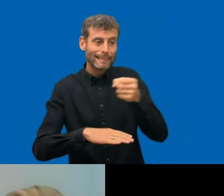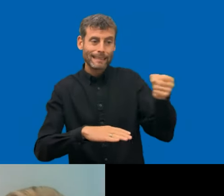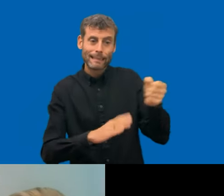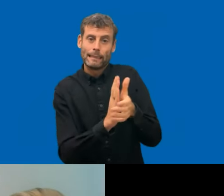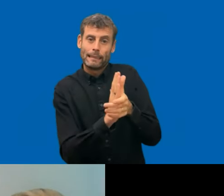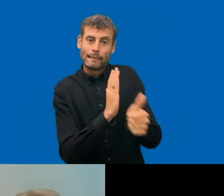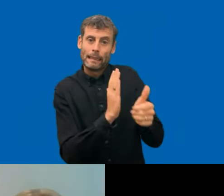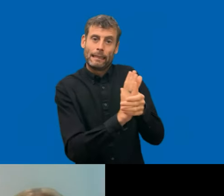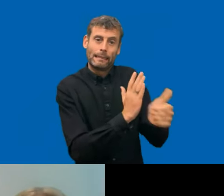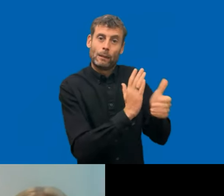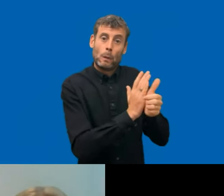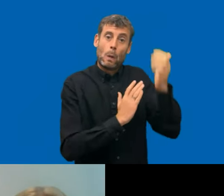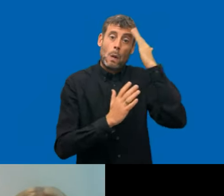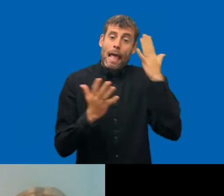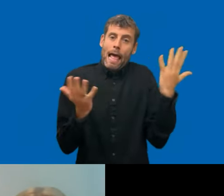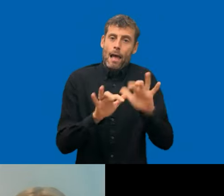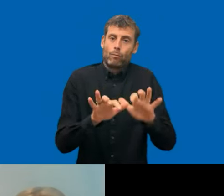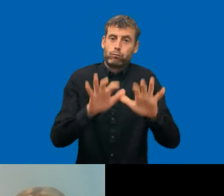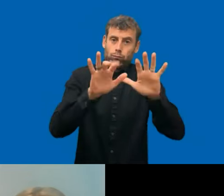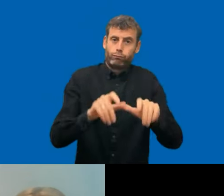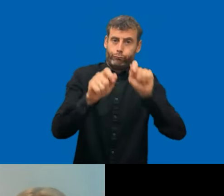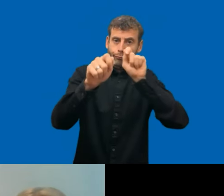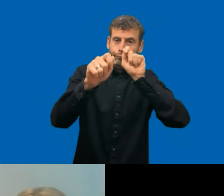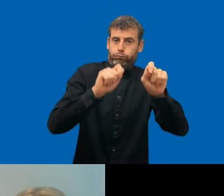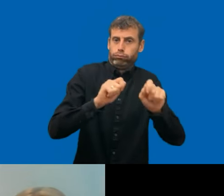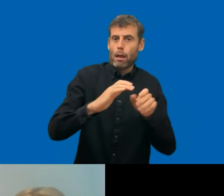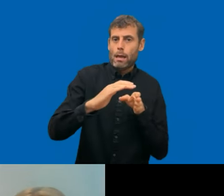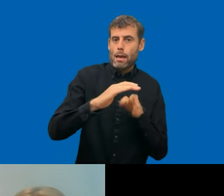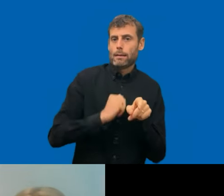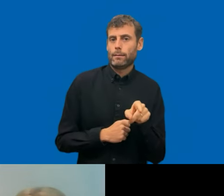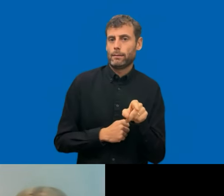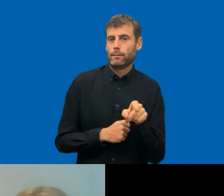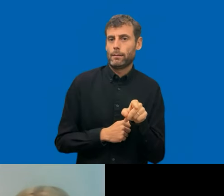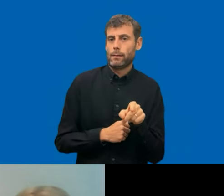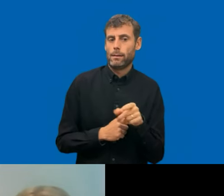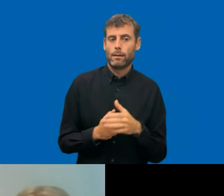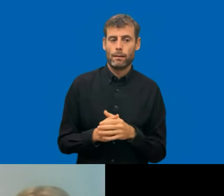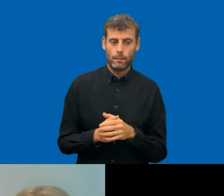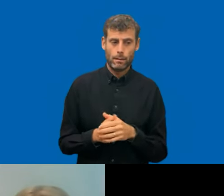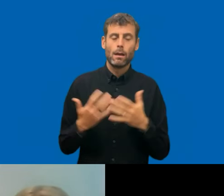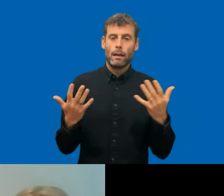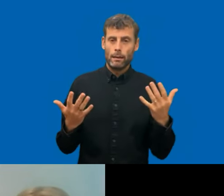who would like or the vendors would do all the self-service solutions and whatnot.